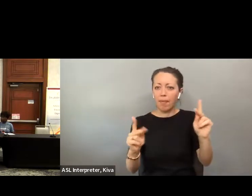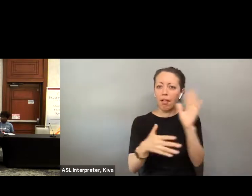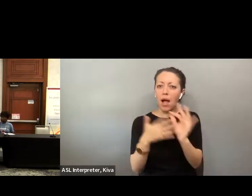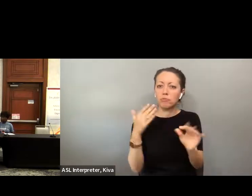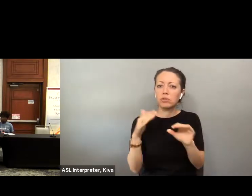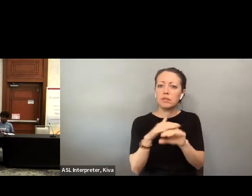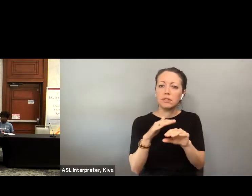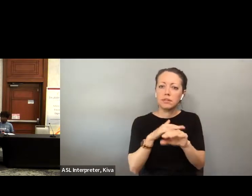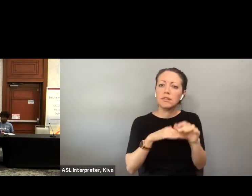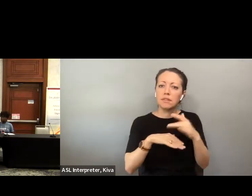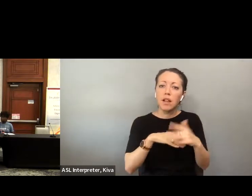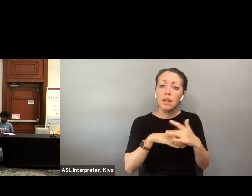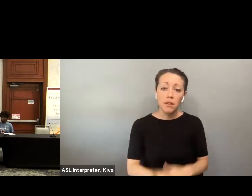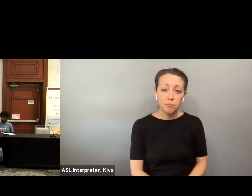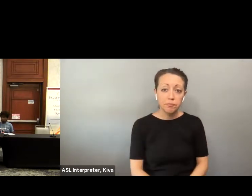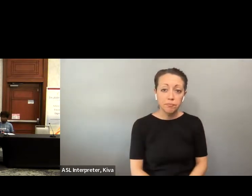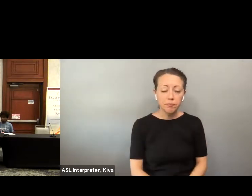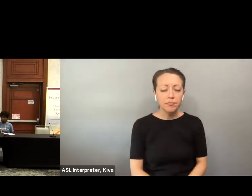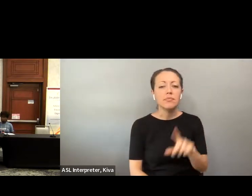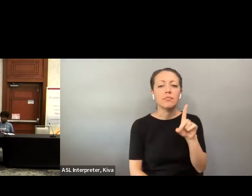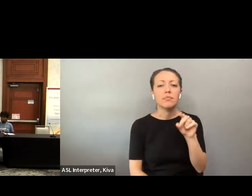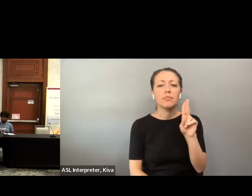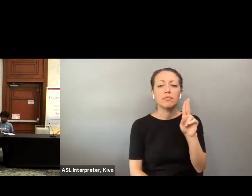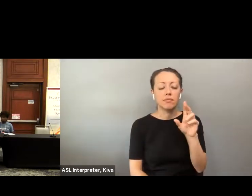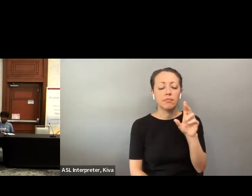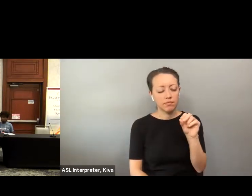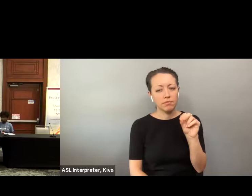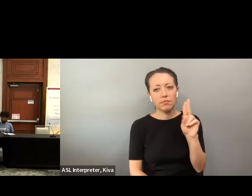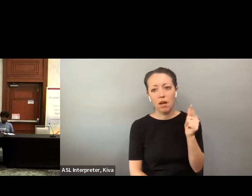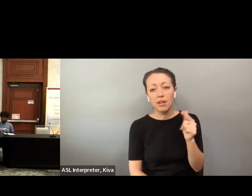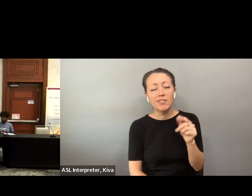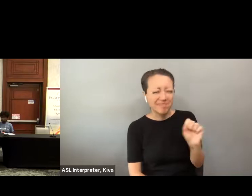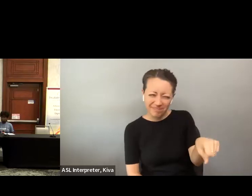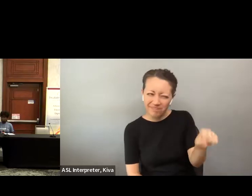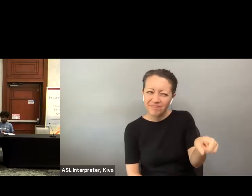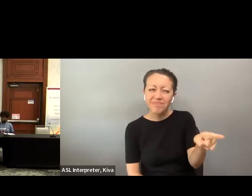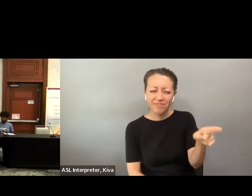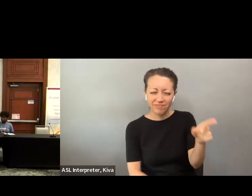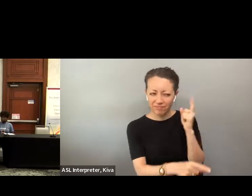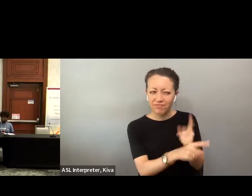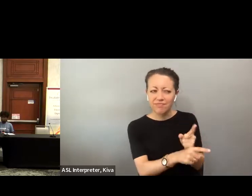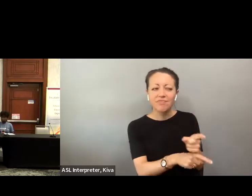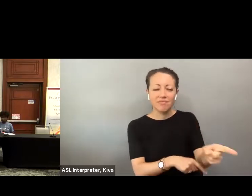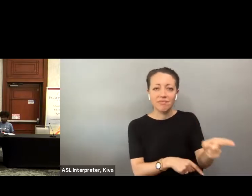This is Doug again. Thank you, Marsha, for your comment. community. » But I think again the communication of getting it out there needs to from both the Soes offices and from the disability. Community. This is Doug again. Thank you Marsha for your comment. One